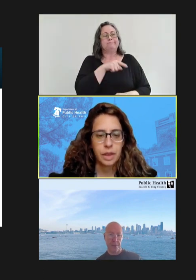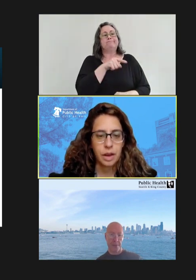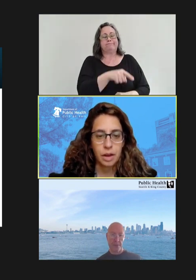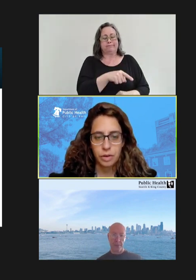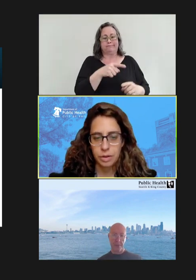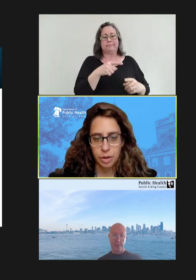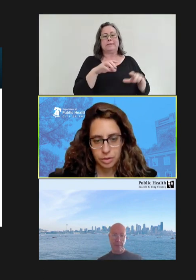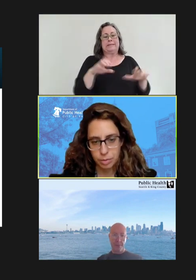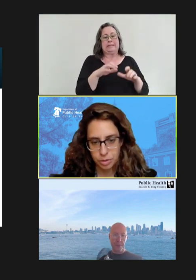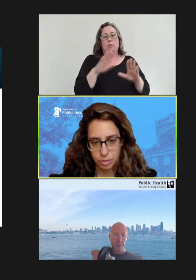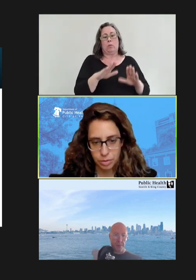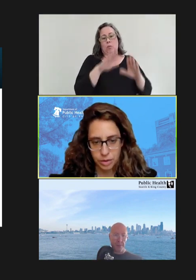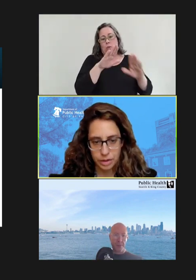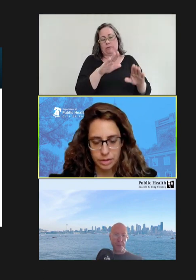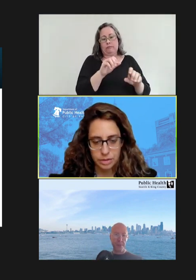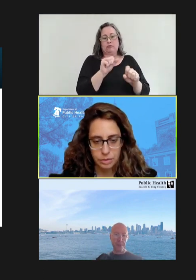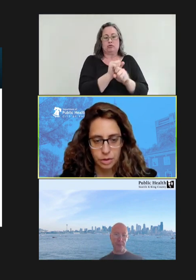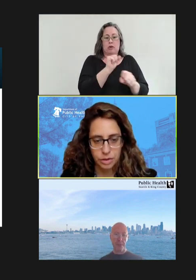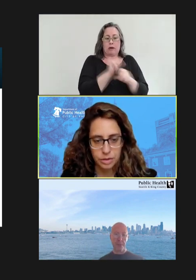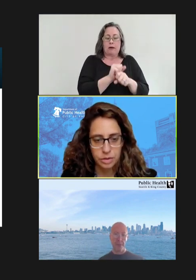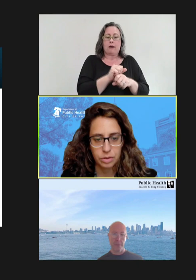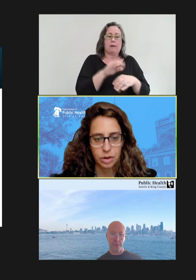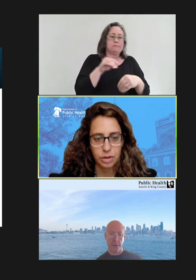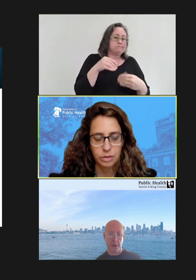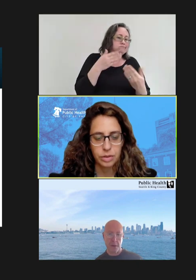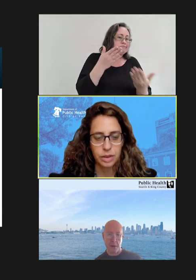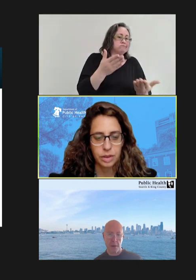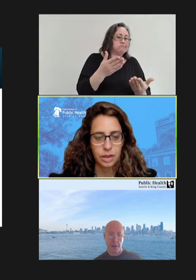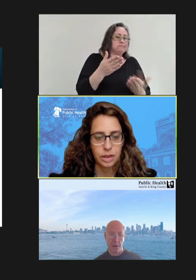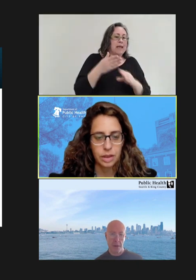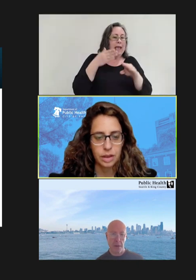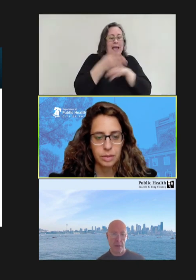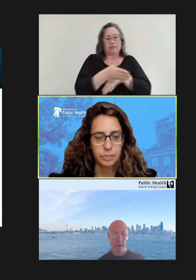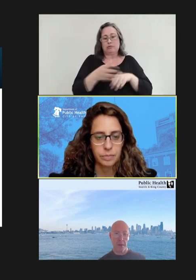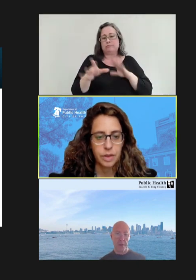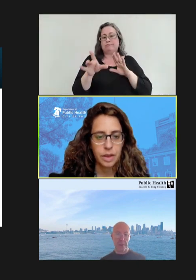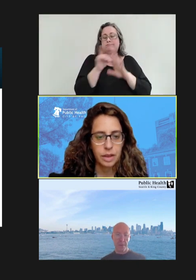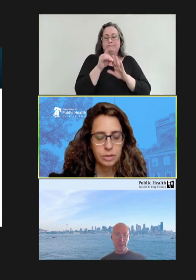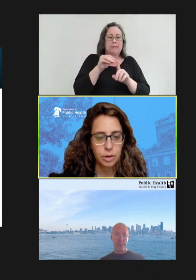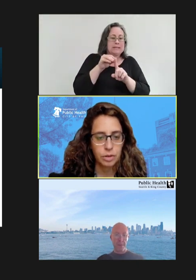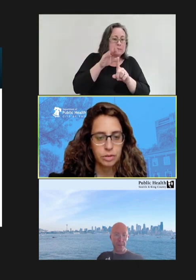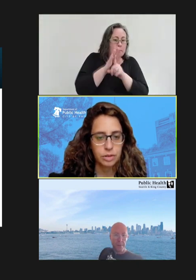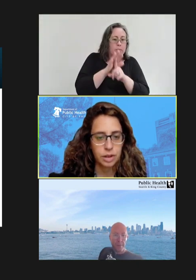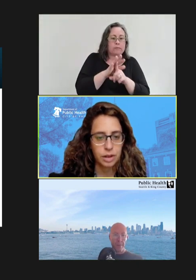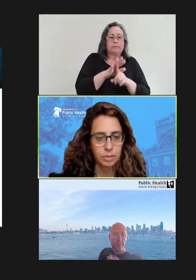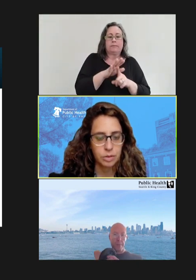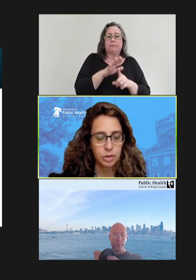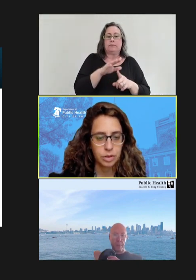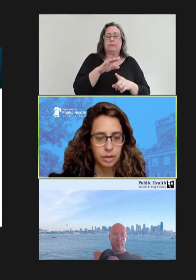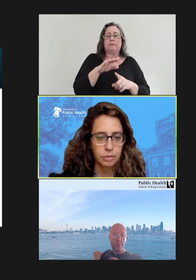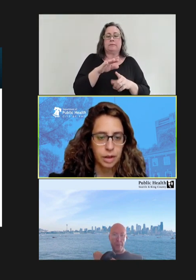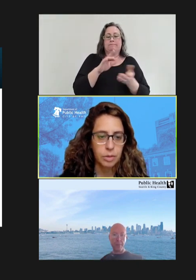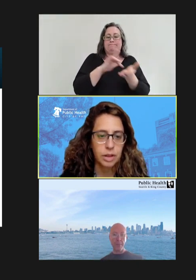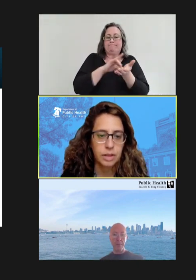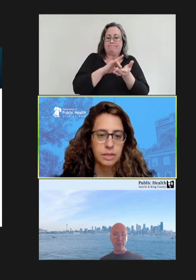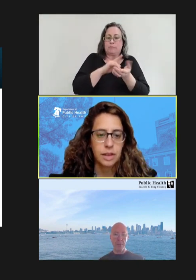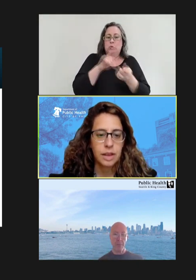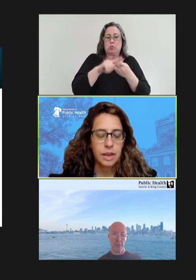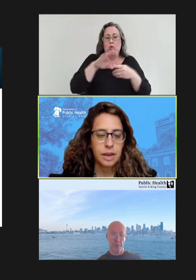offering post-exposure prophylaxis, of course, to all of the exposed children and families.